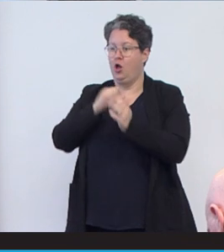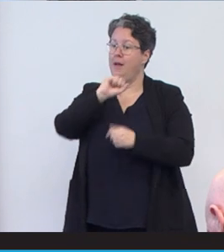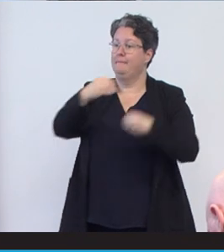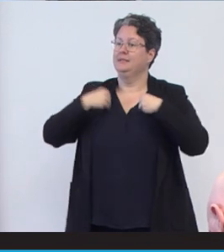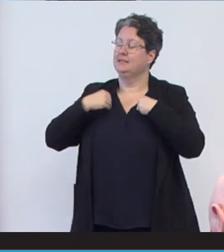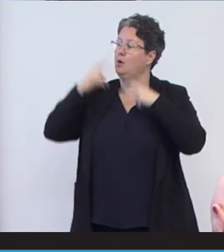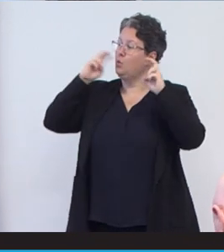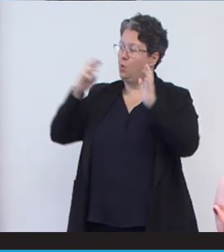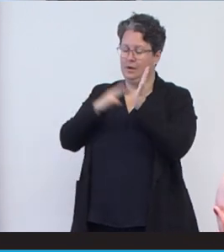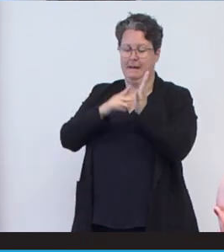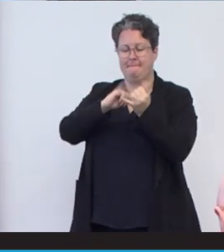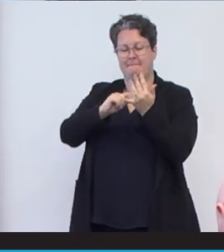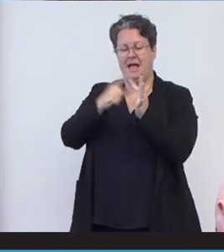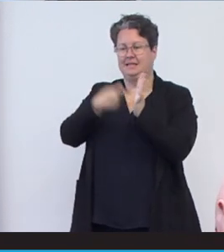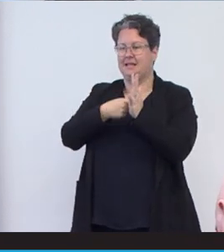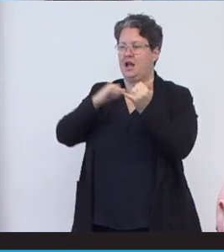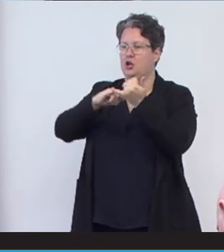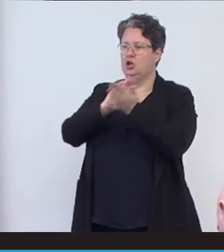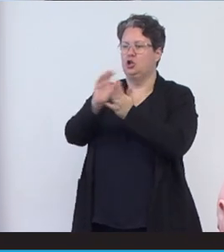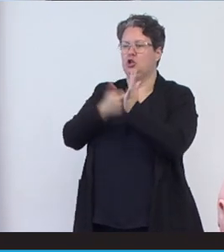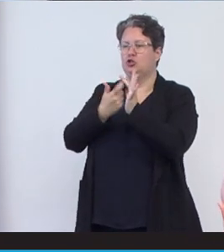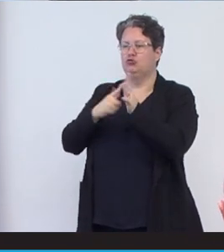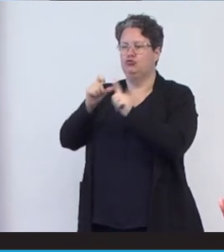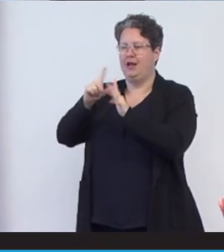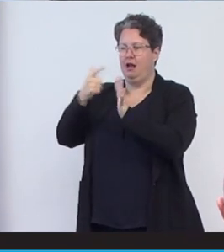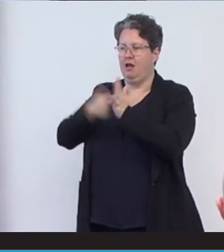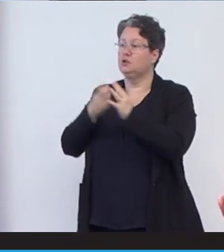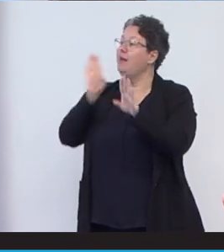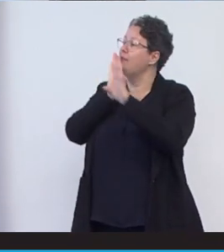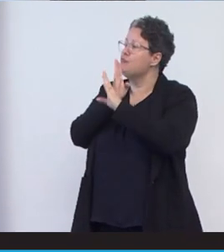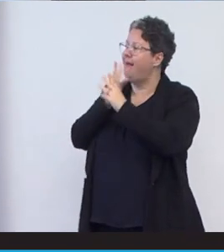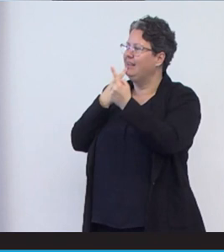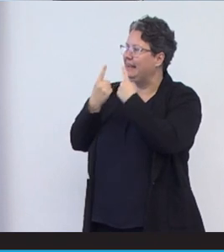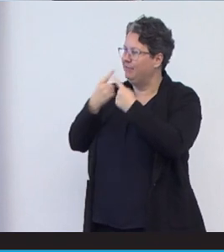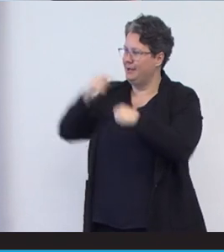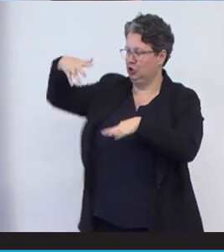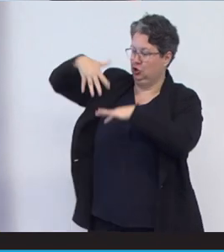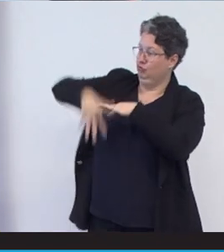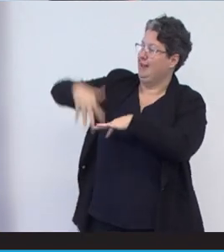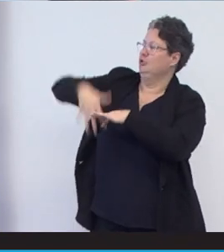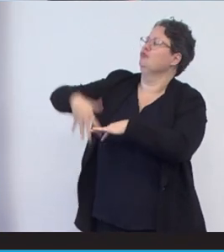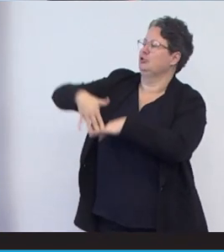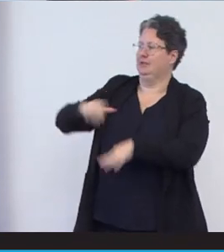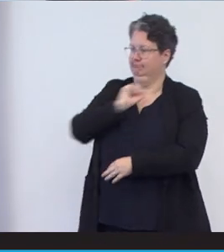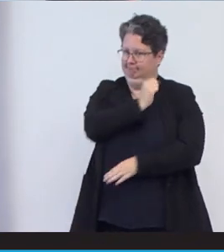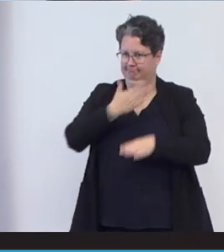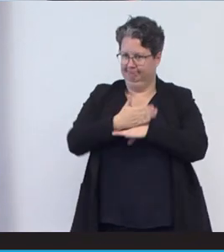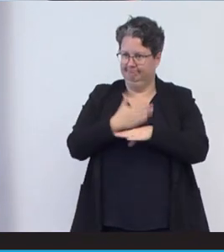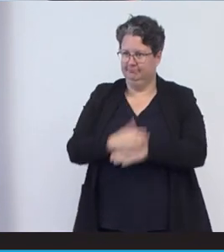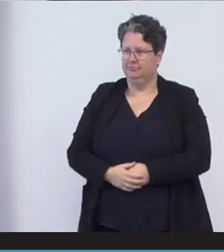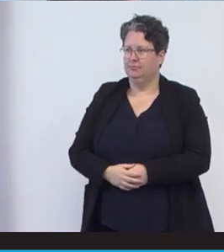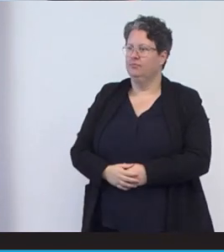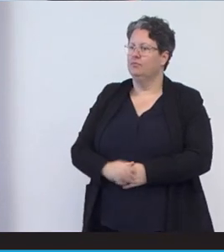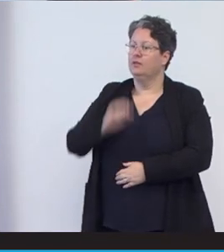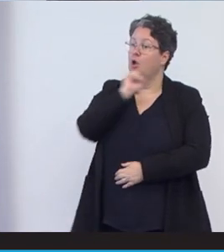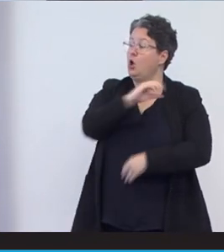a confidential shredding service for sensitive documents in workplaces. The business's ethos is